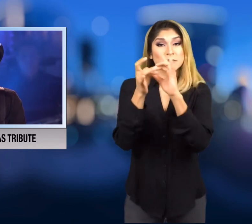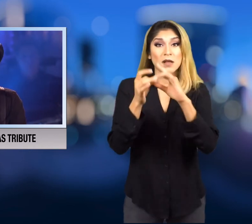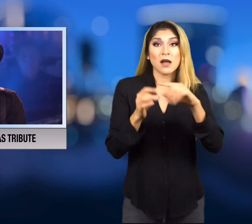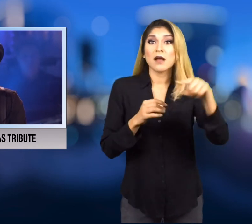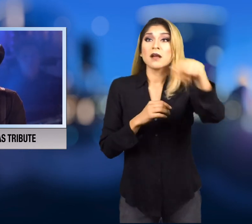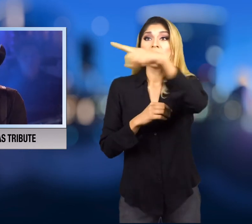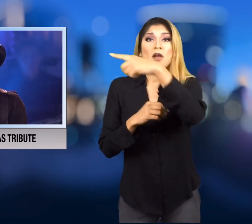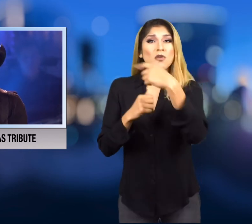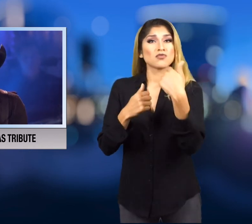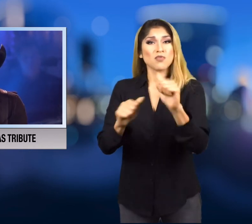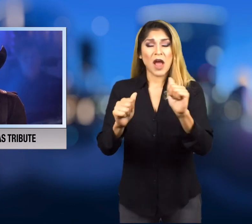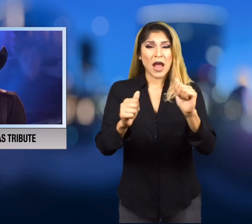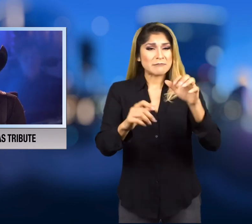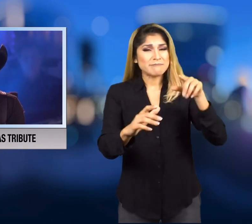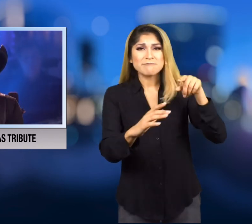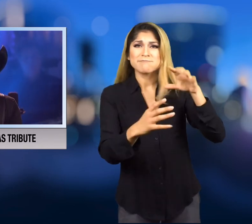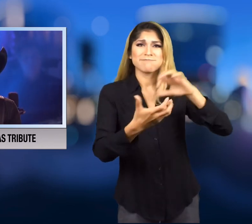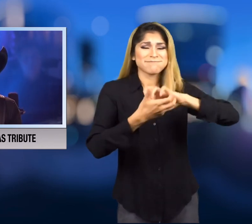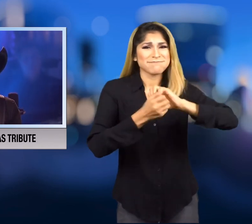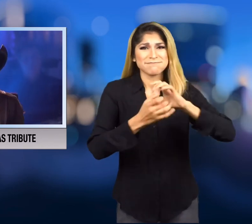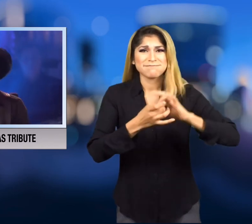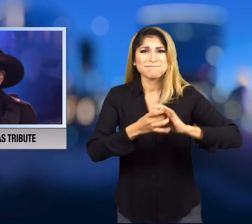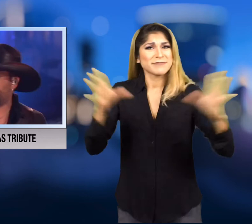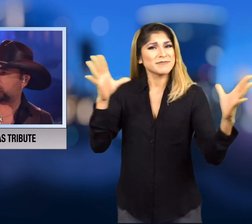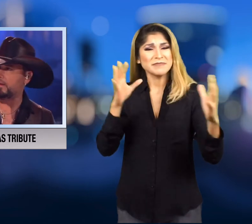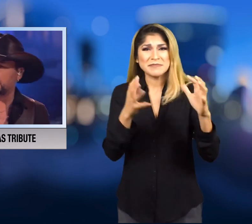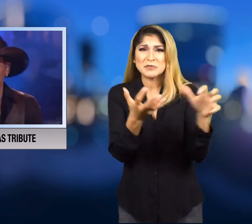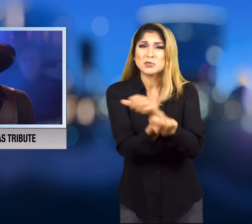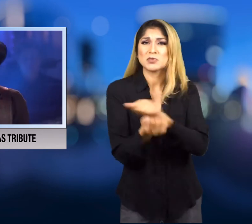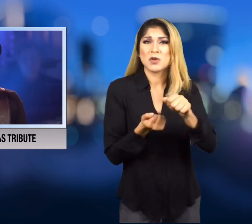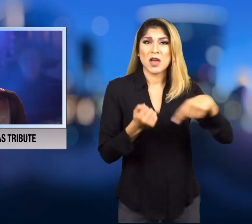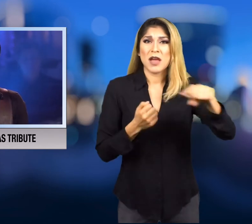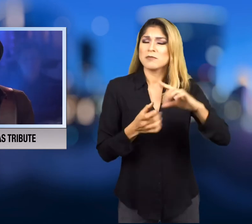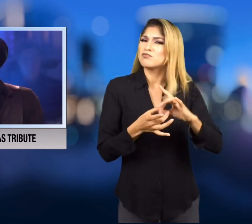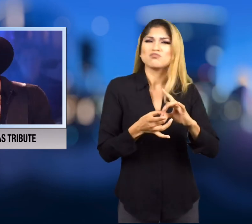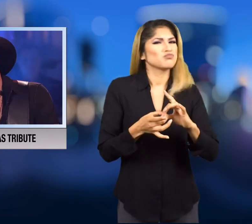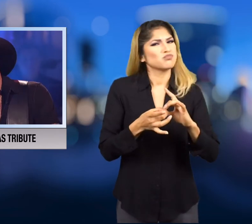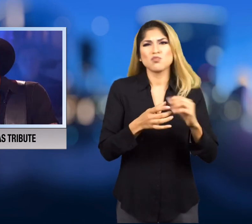every step of the way because it's when we're at our best our bond